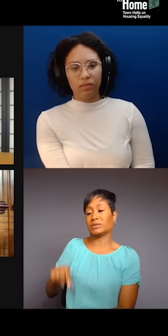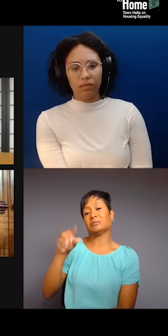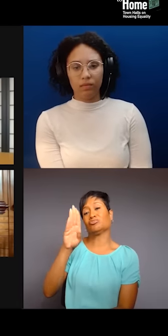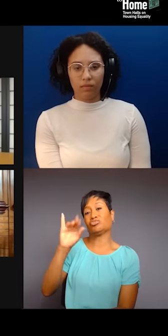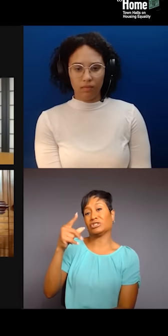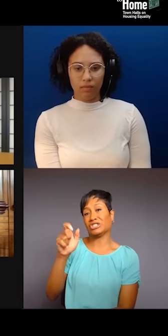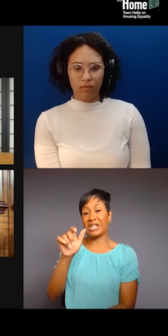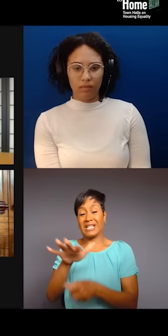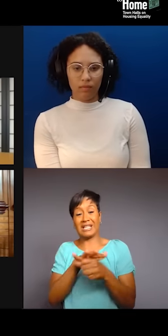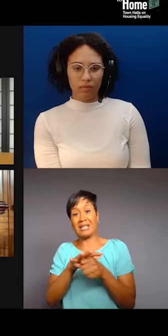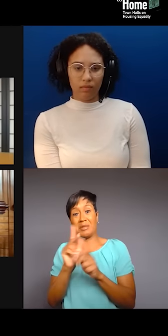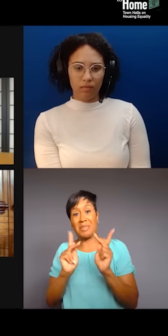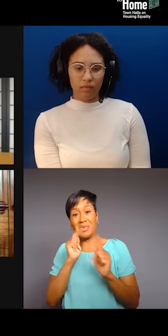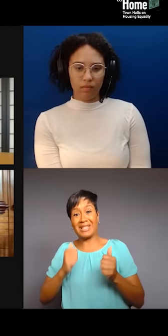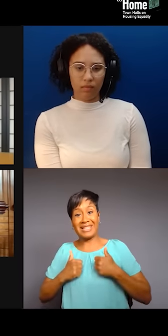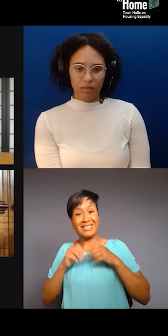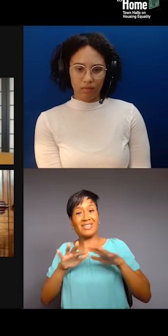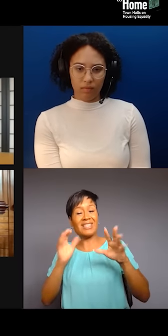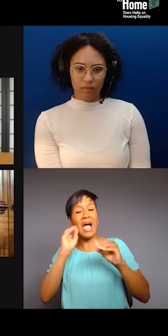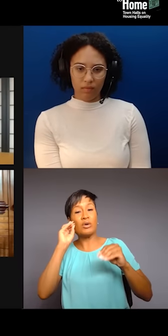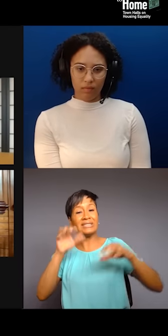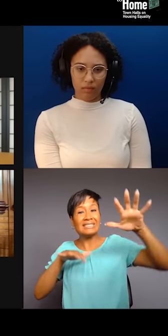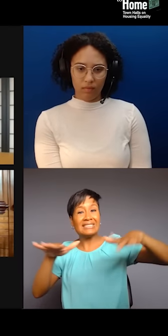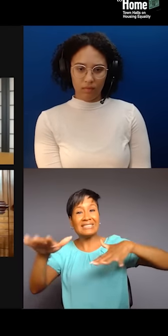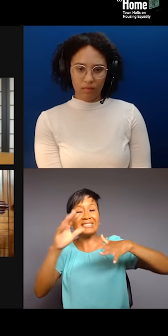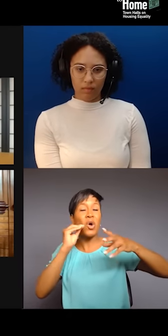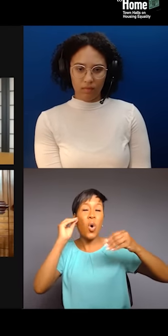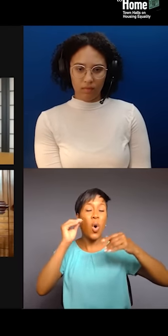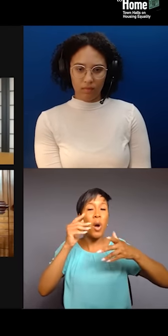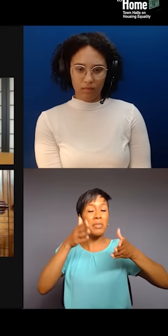within these zip codes have given so much since 1973.